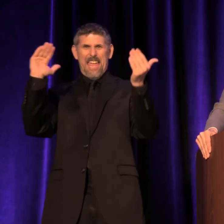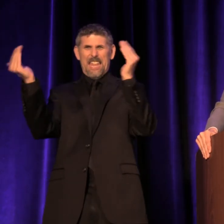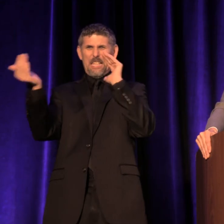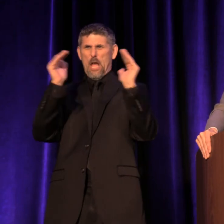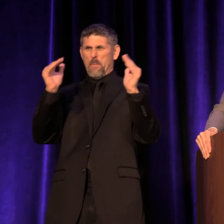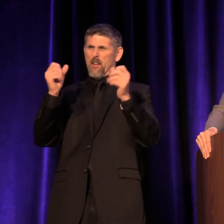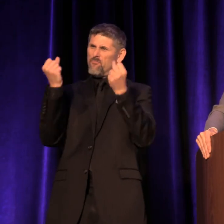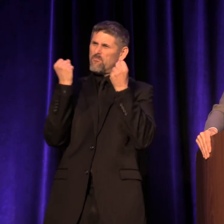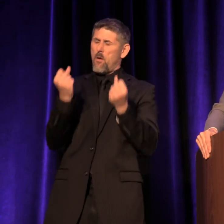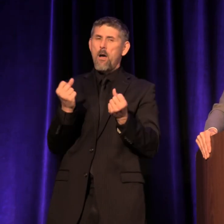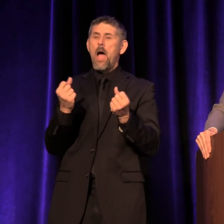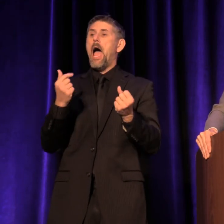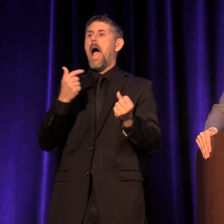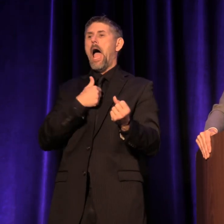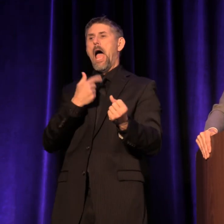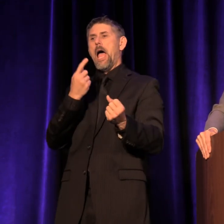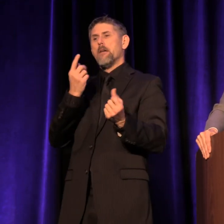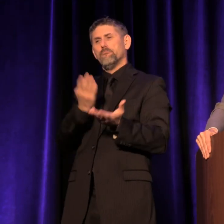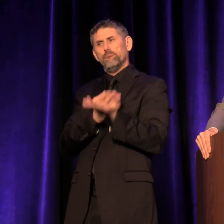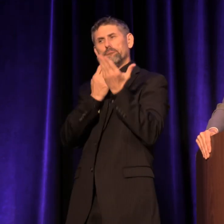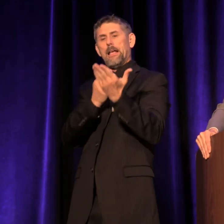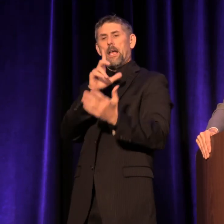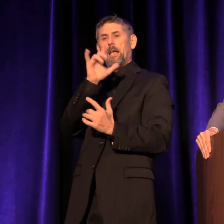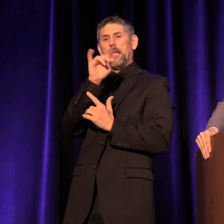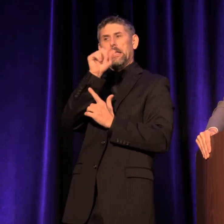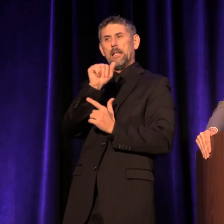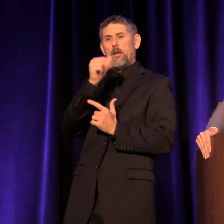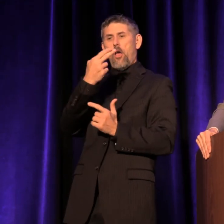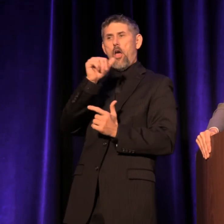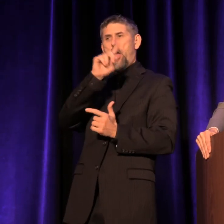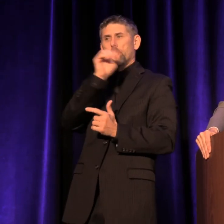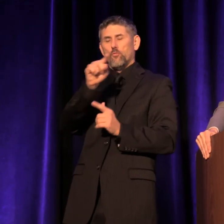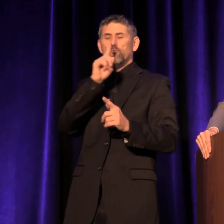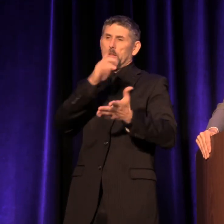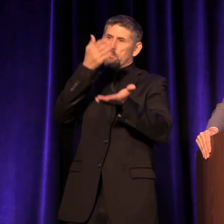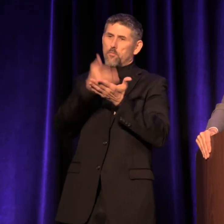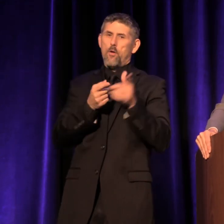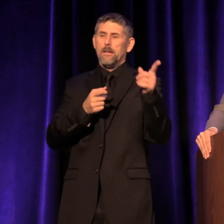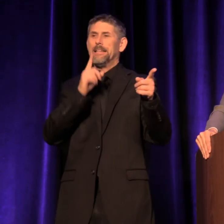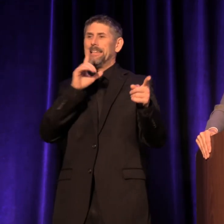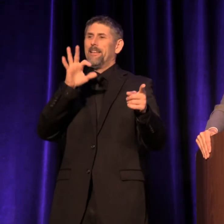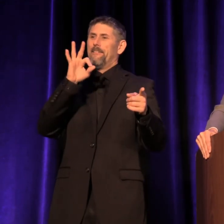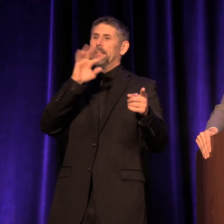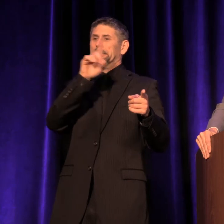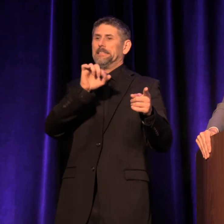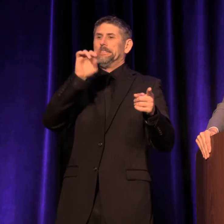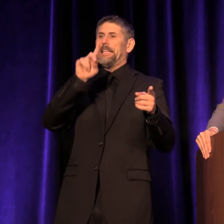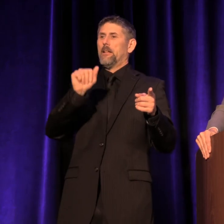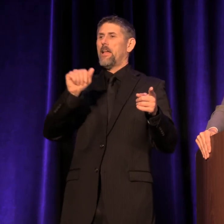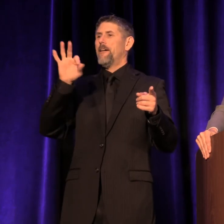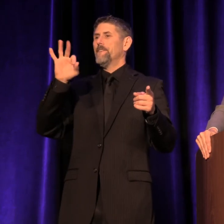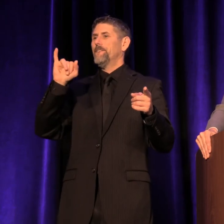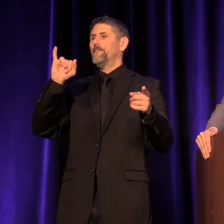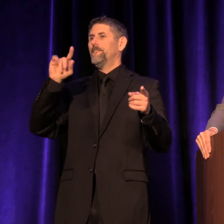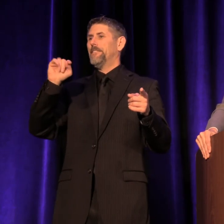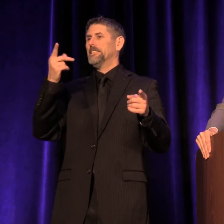I submit that Linda Hartzell has proven herself to be the Zelda Fichandler of American children's theater.